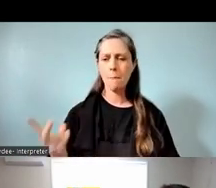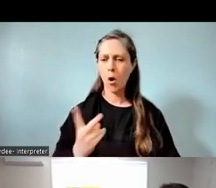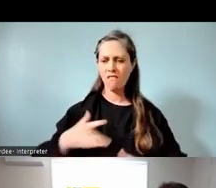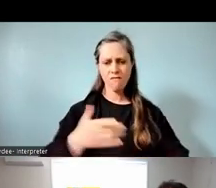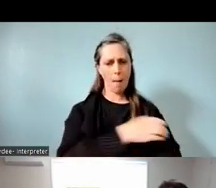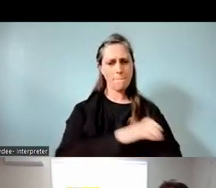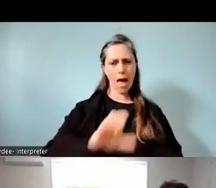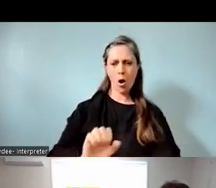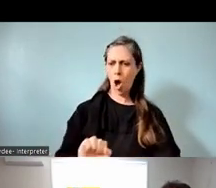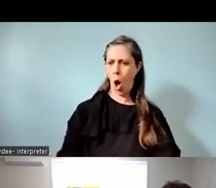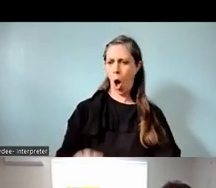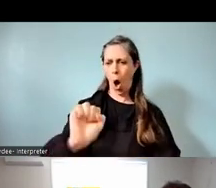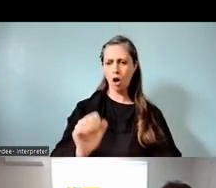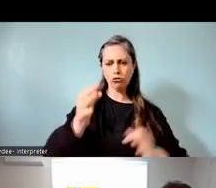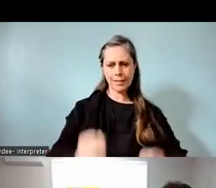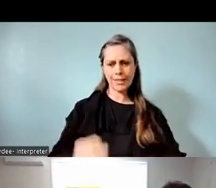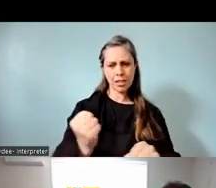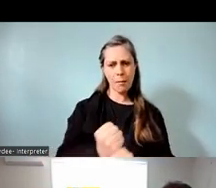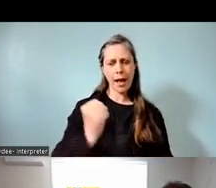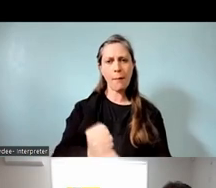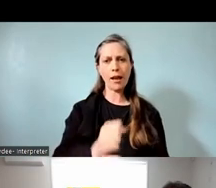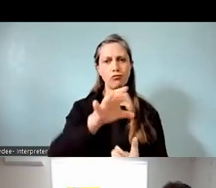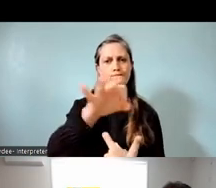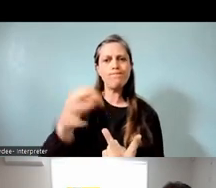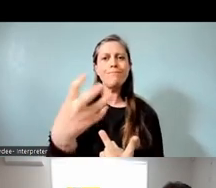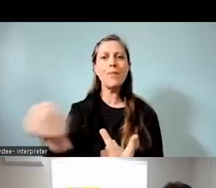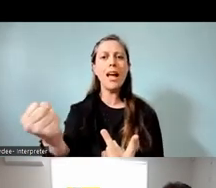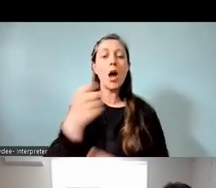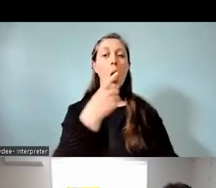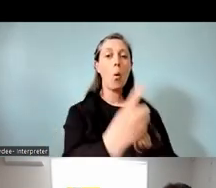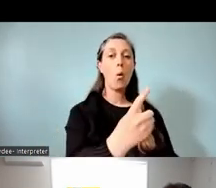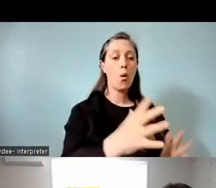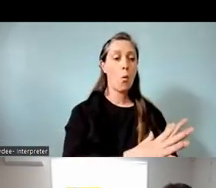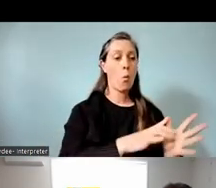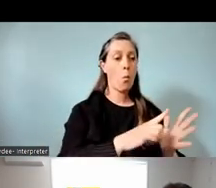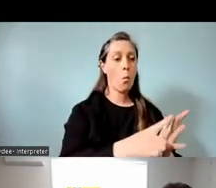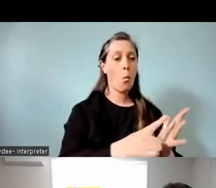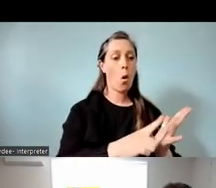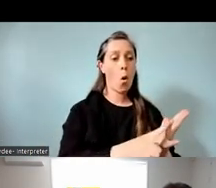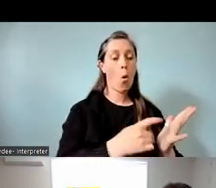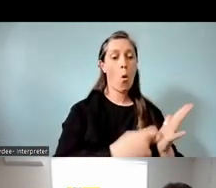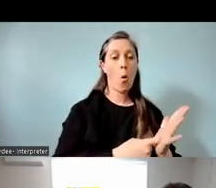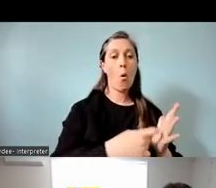to make any decision that they wanted to. So one is at Waiorea, still in this kāhui ako,